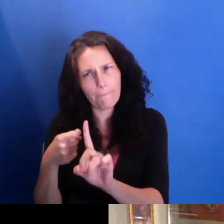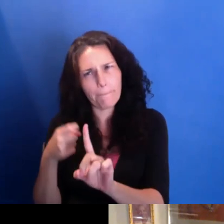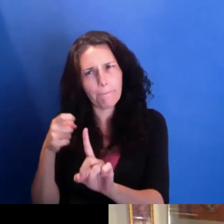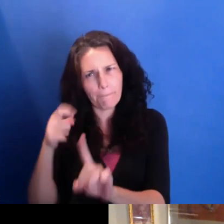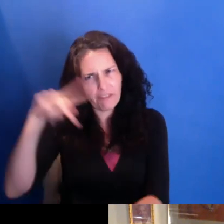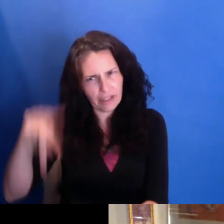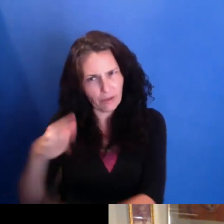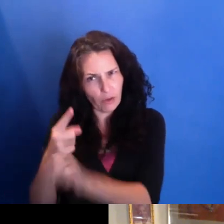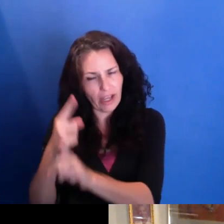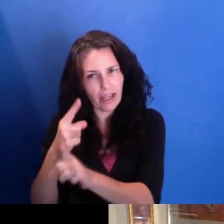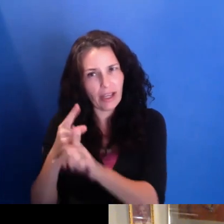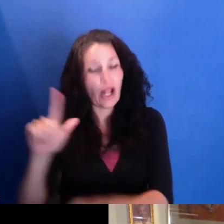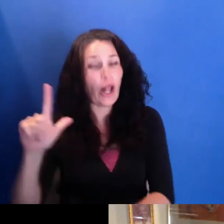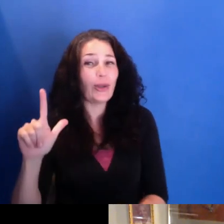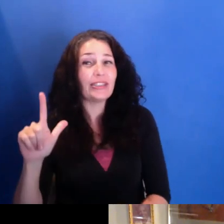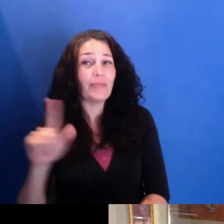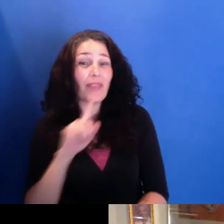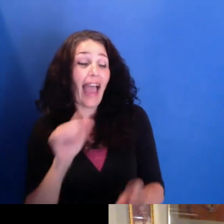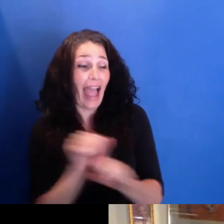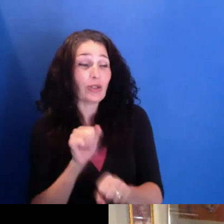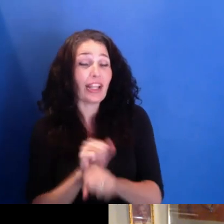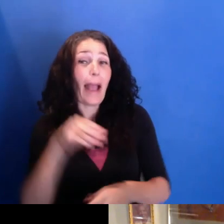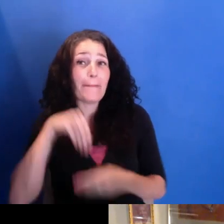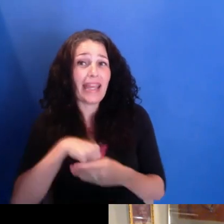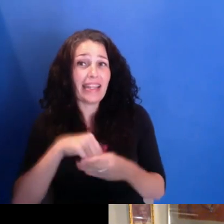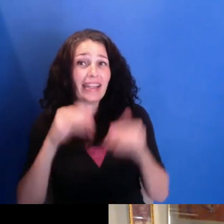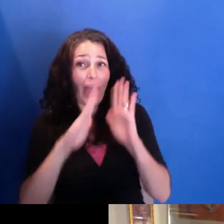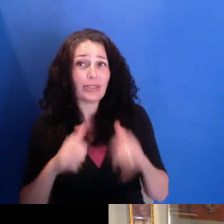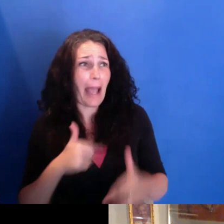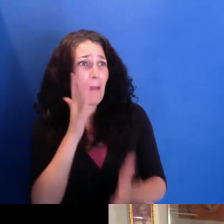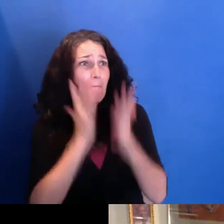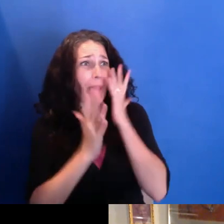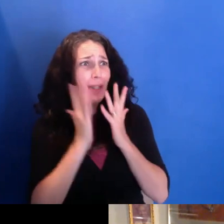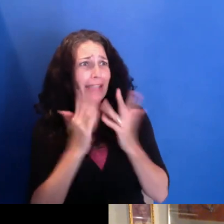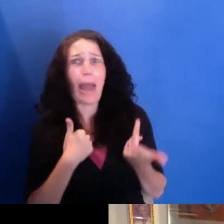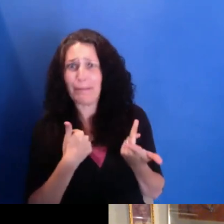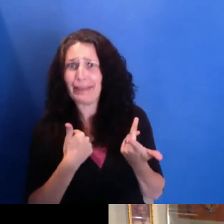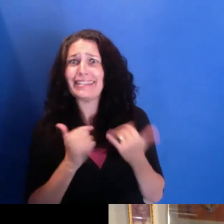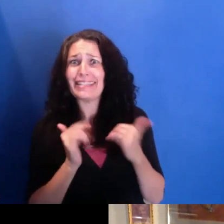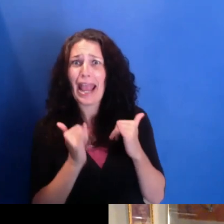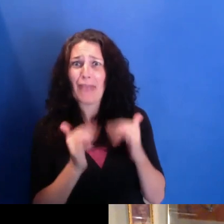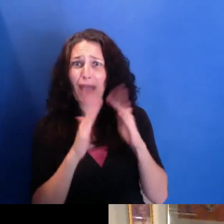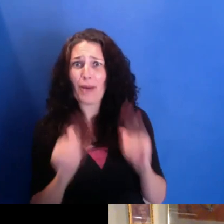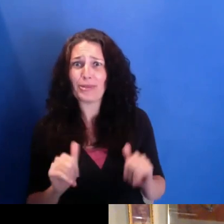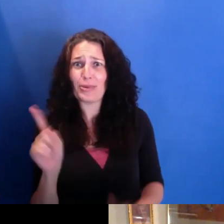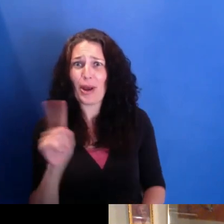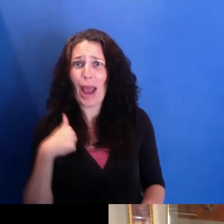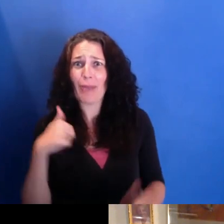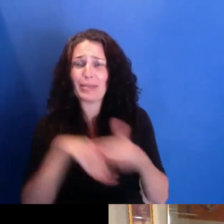I'm actually in the house-- this is embarrassing. I'm in the house I was born in right now. Oh, wow. OK. I feel like I've never left.